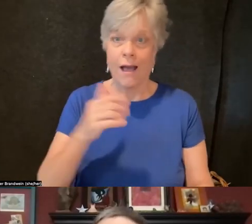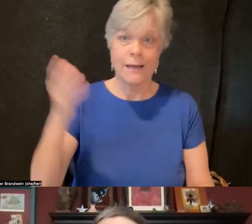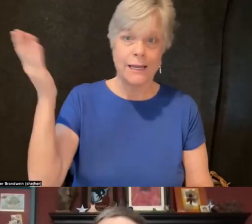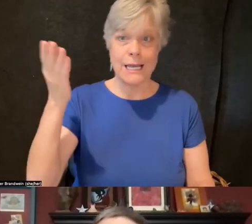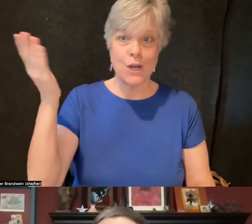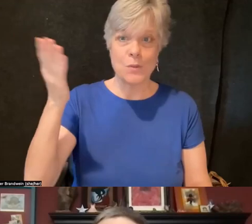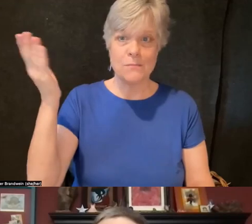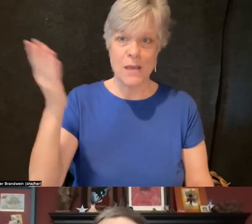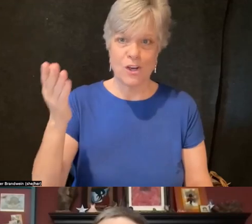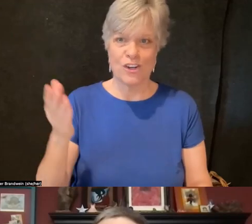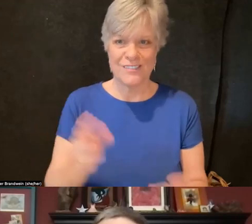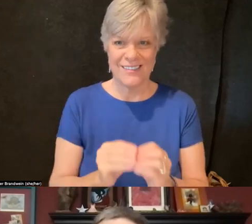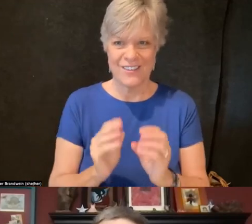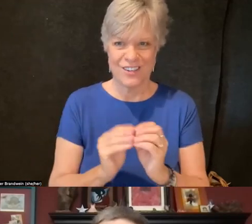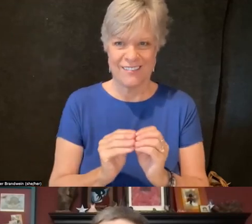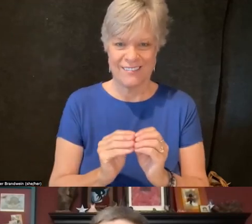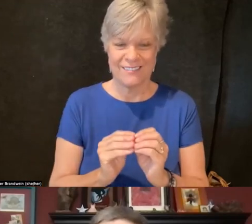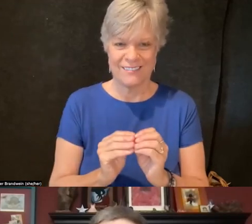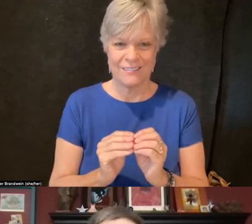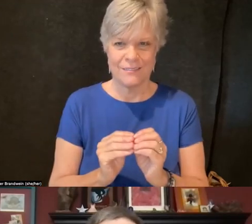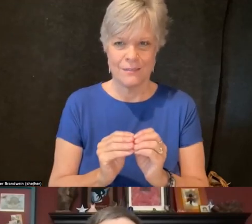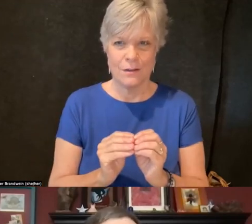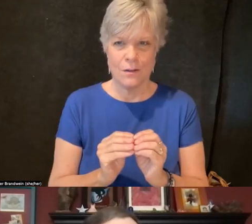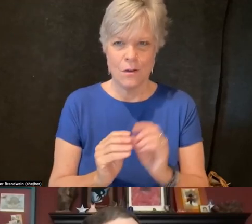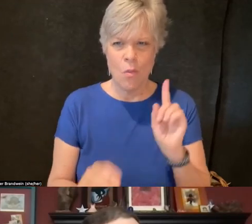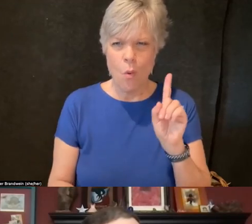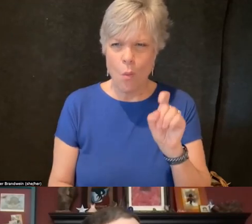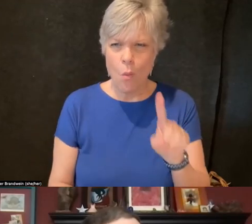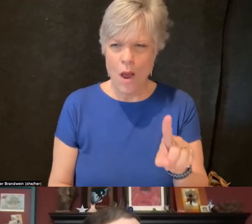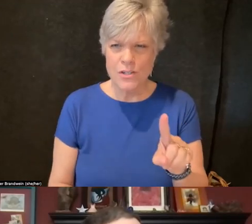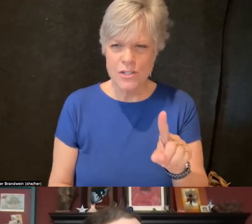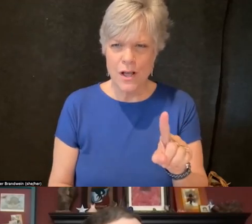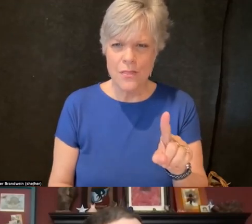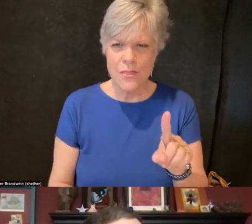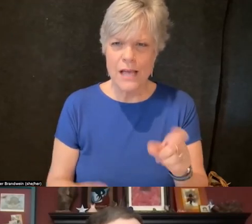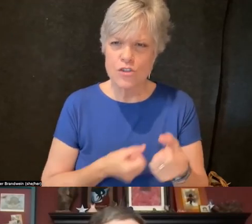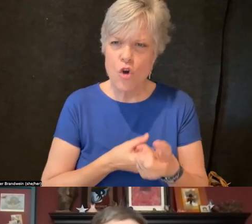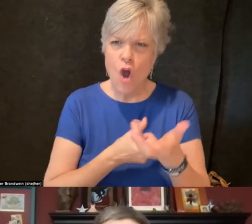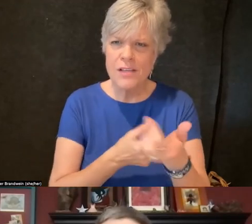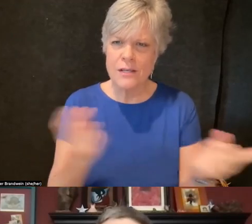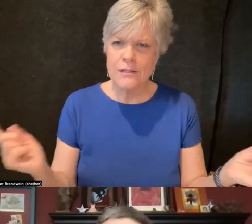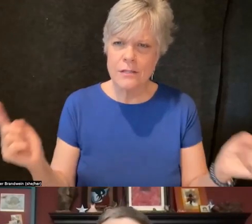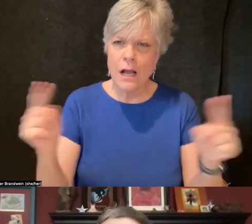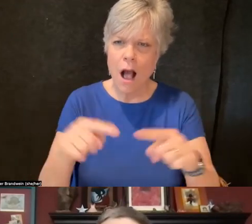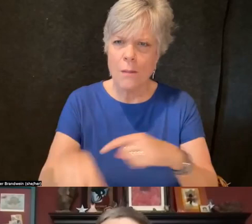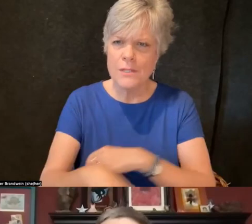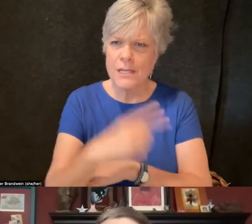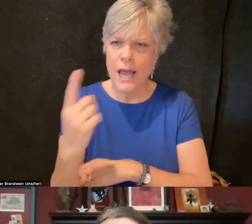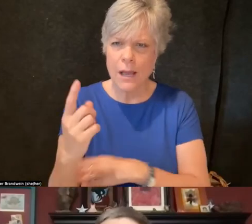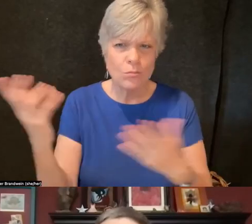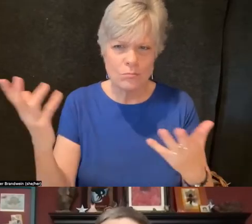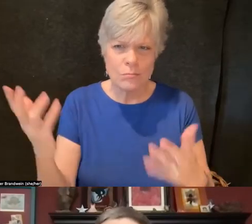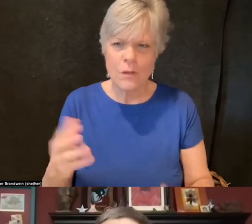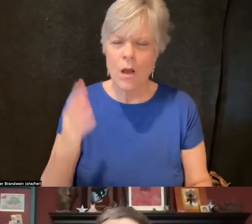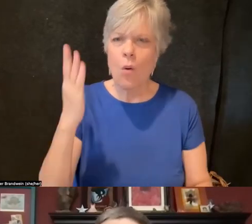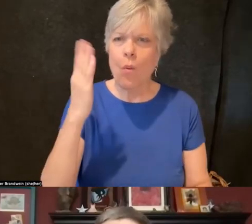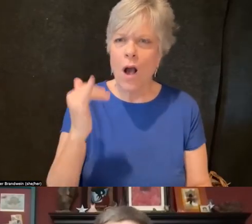And the question that's bringing us here today is why disability culture?